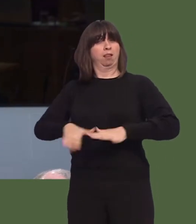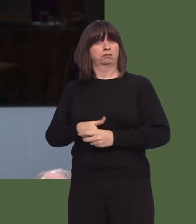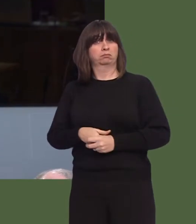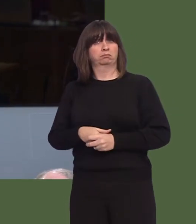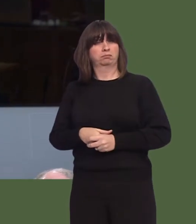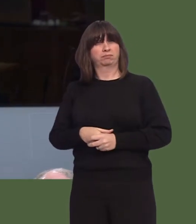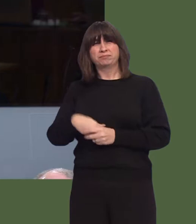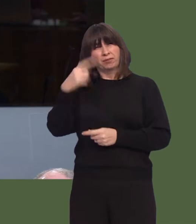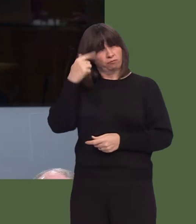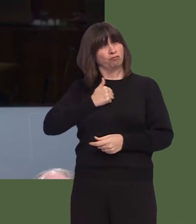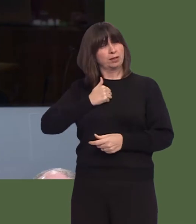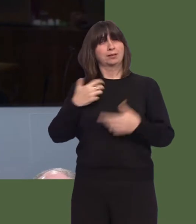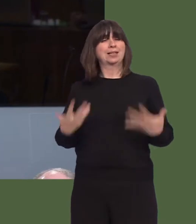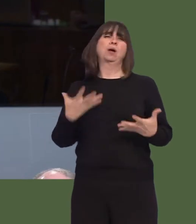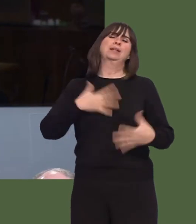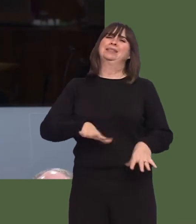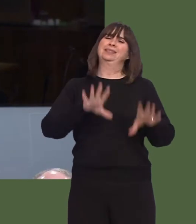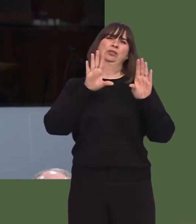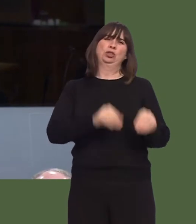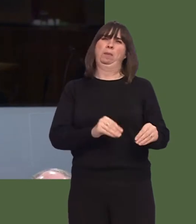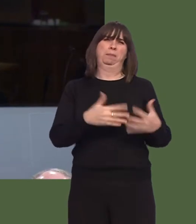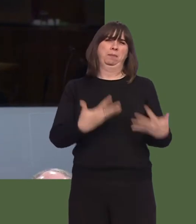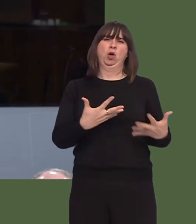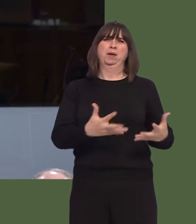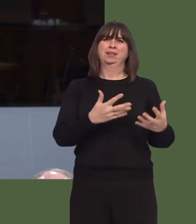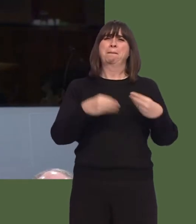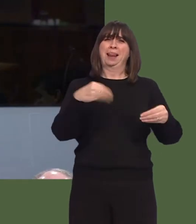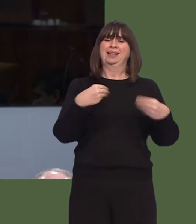Would you agree that it's now time that we end the present system of burning plastics